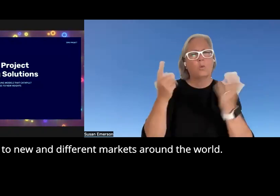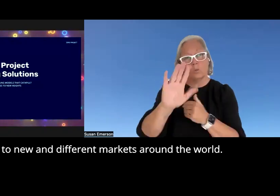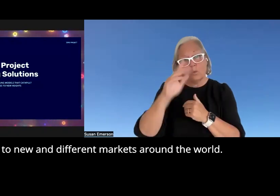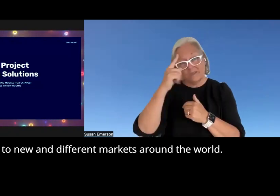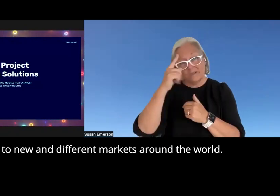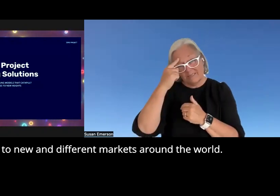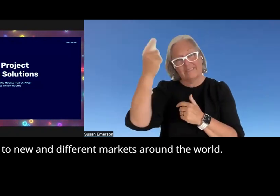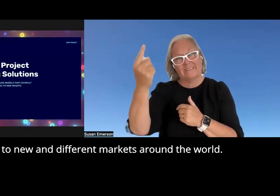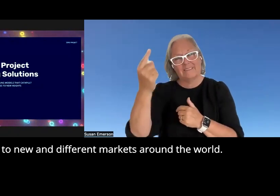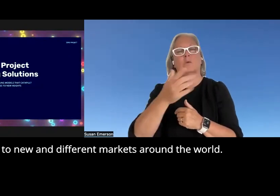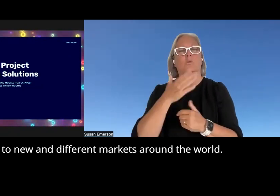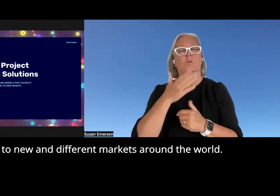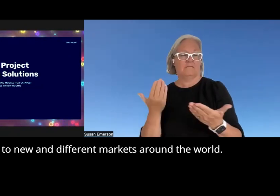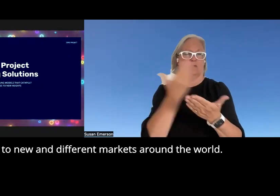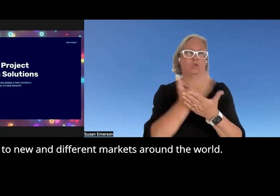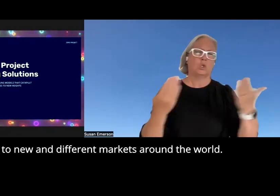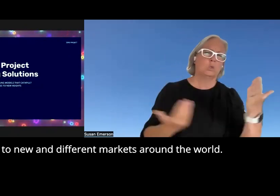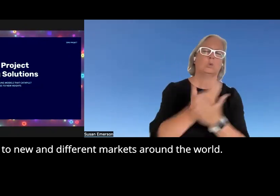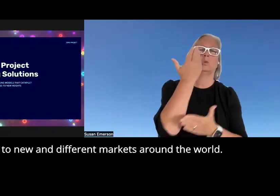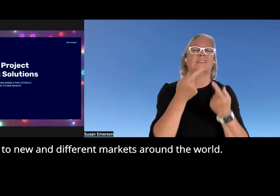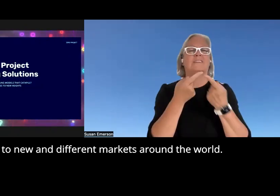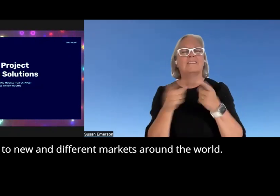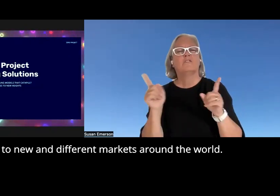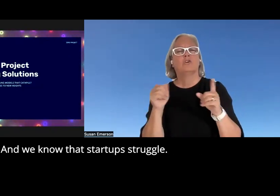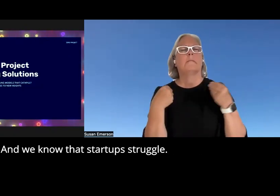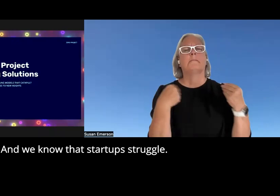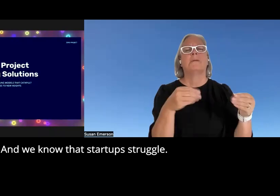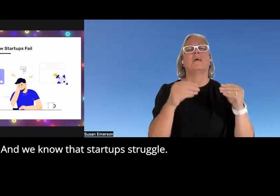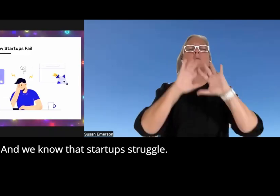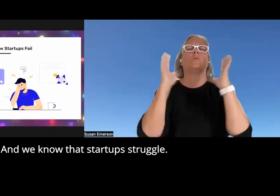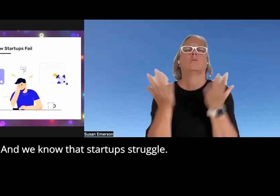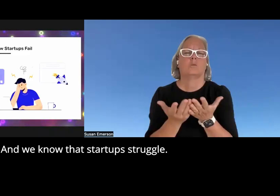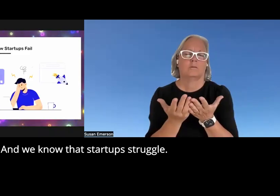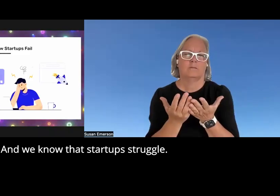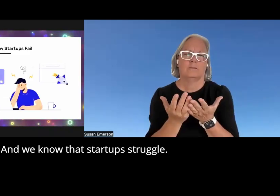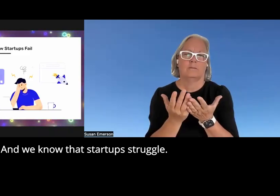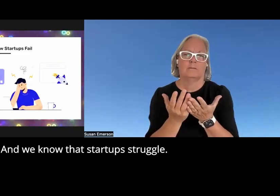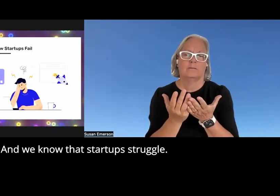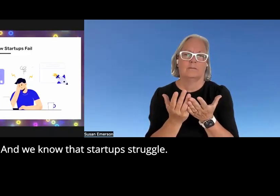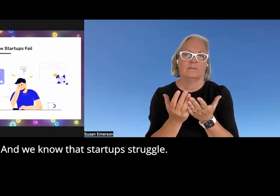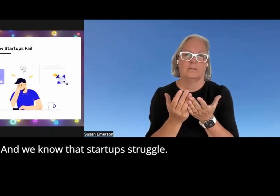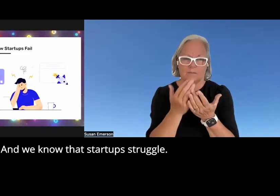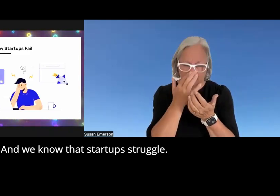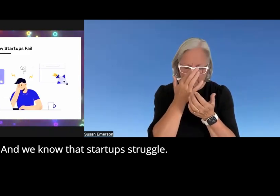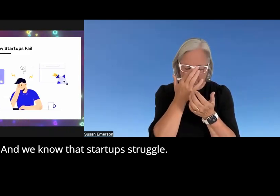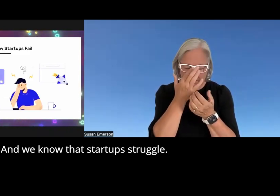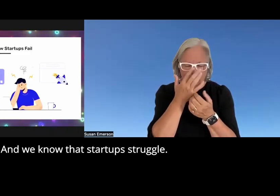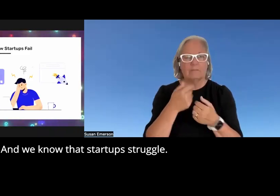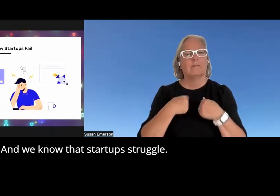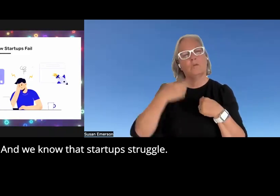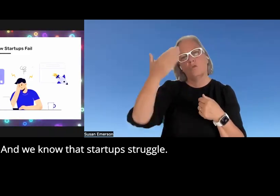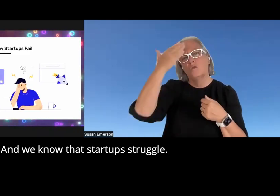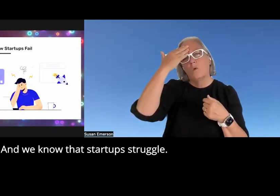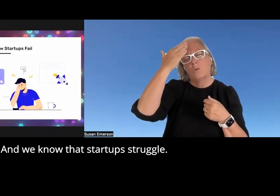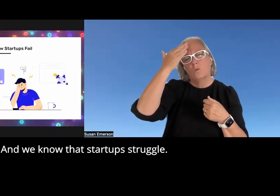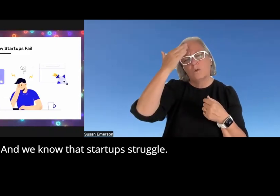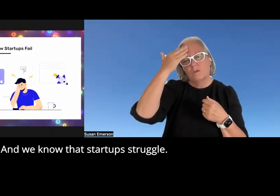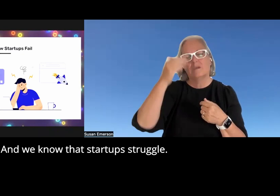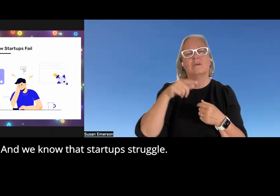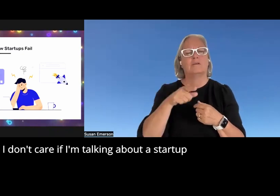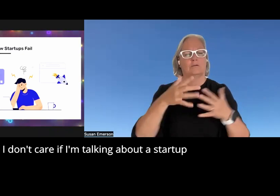to new and different markets around the world and we know that startups struggle and I don't